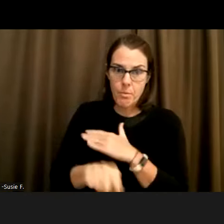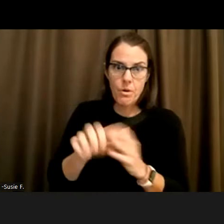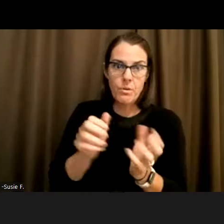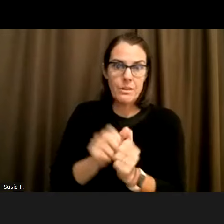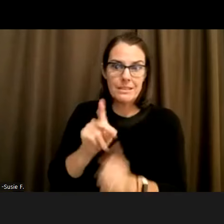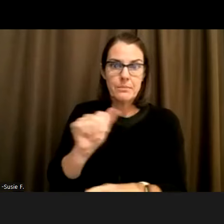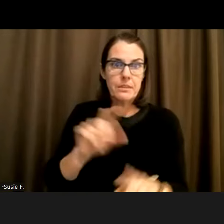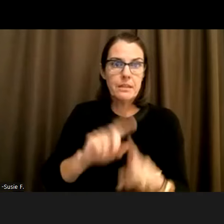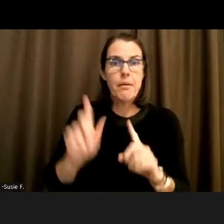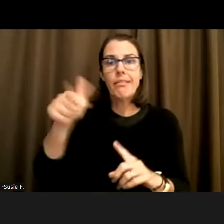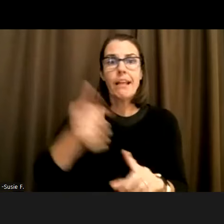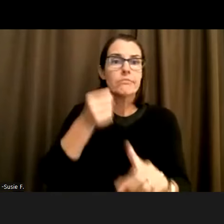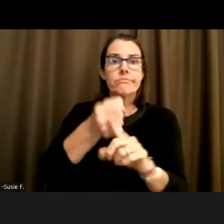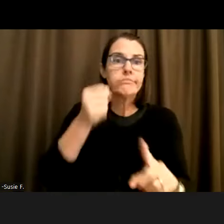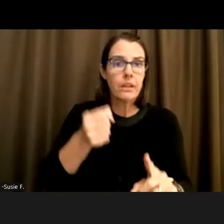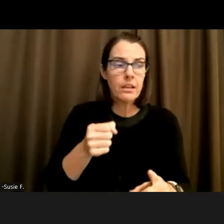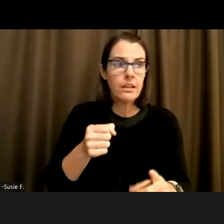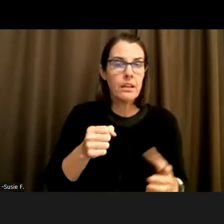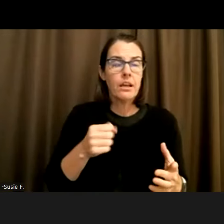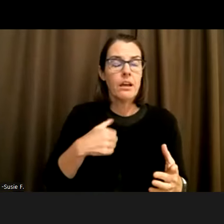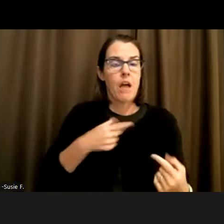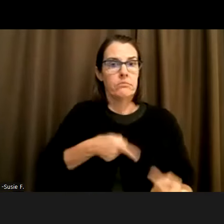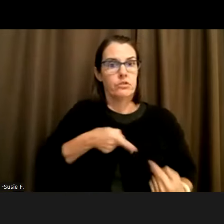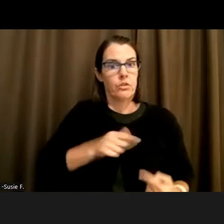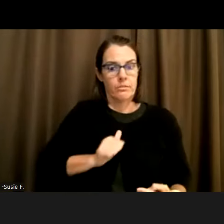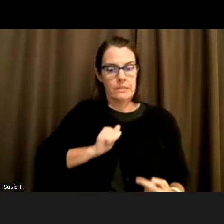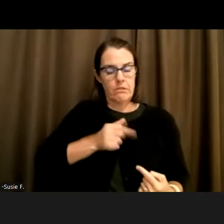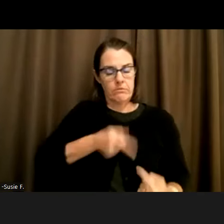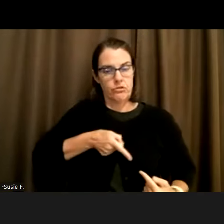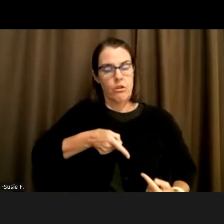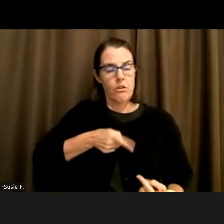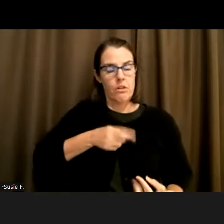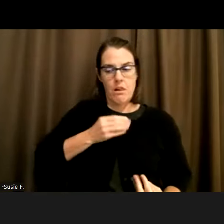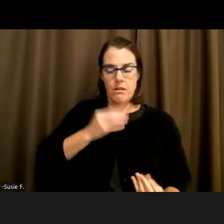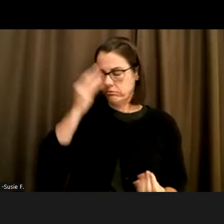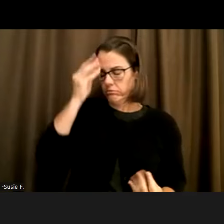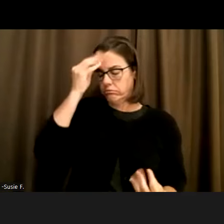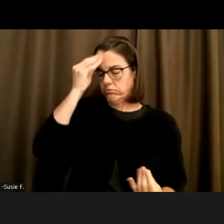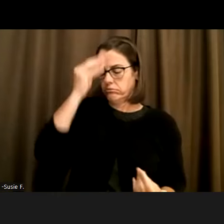you know, later in life, it was, it's a struggle with myself, right, to say okay, these are my limitations